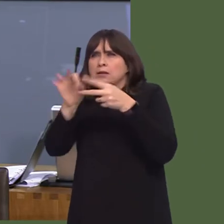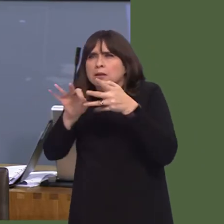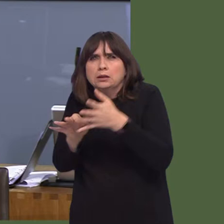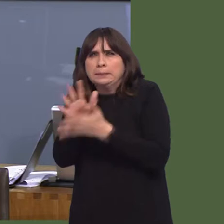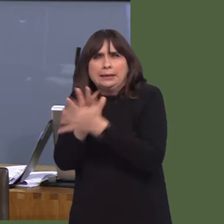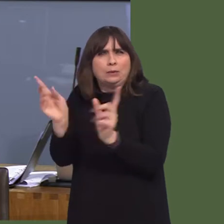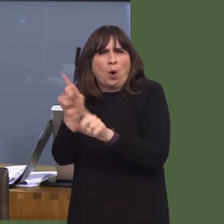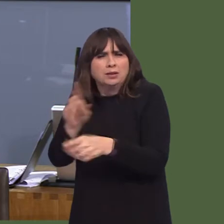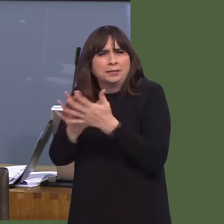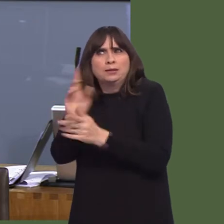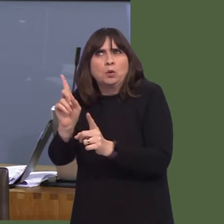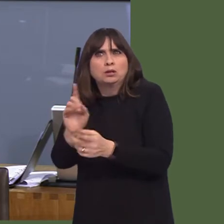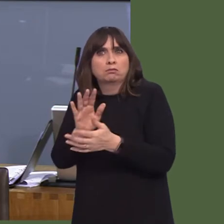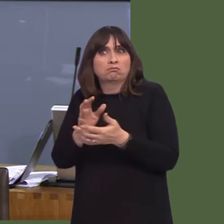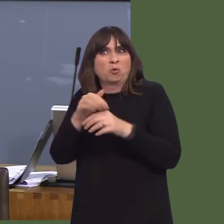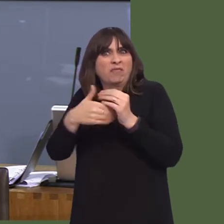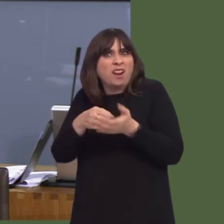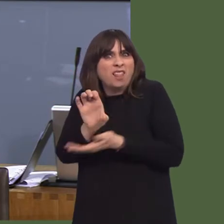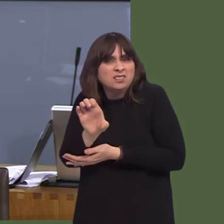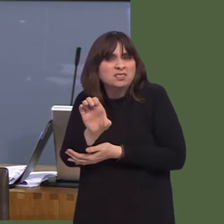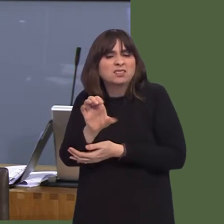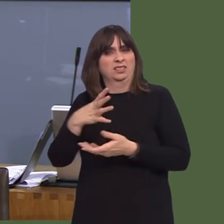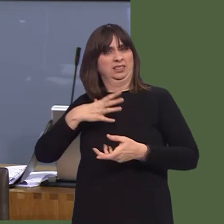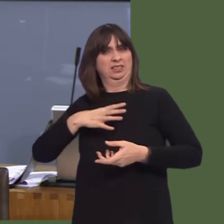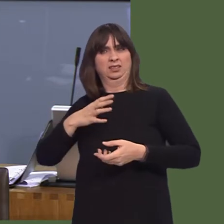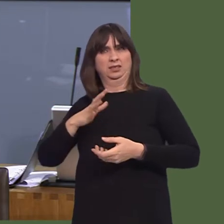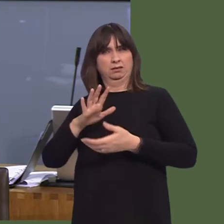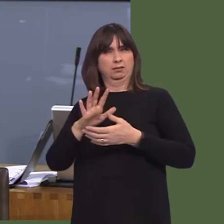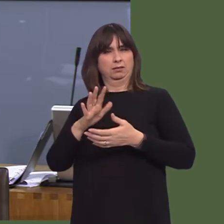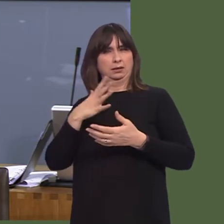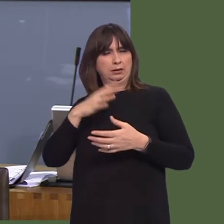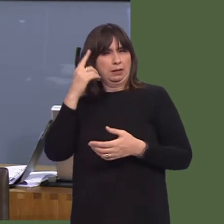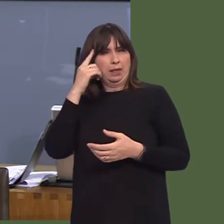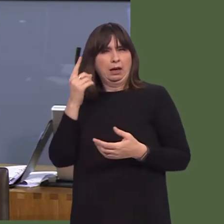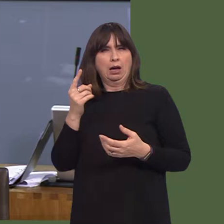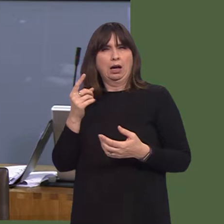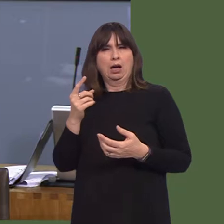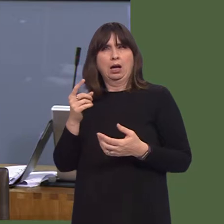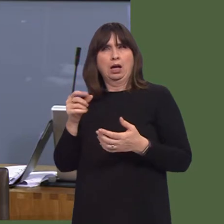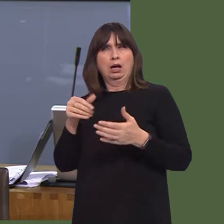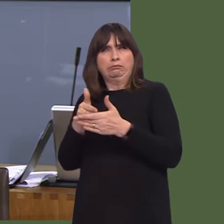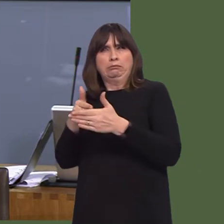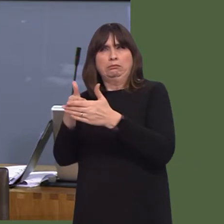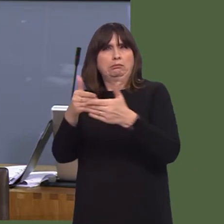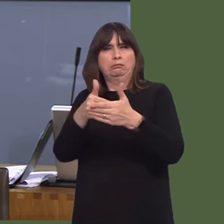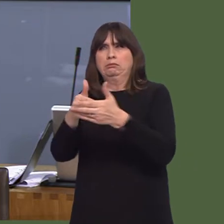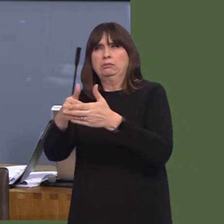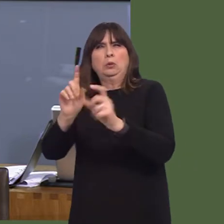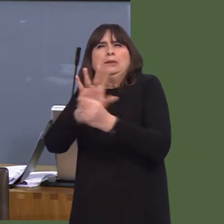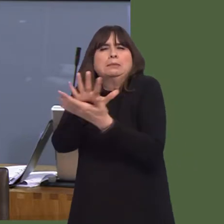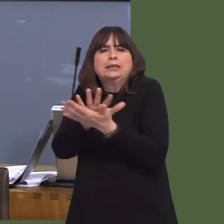workforce could lose their jobs or have their jobs remodelled over the next 29 years, has